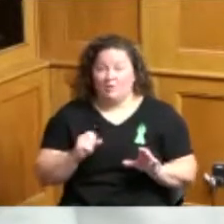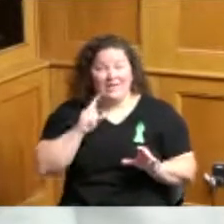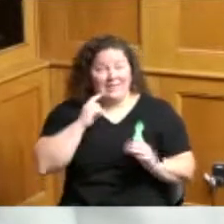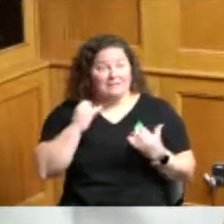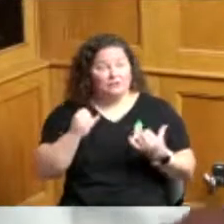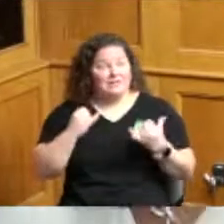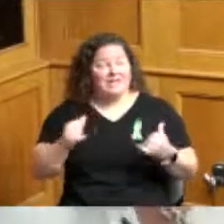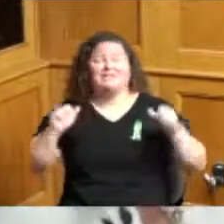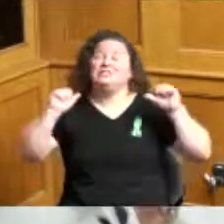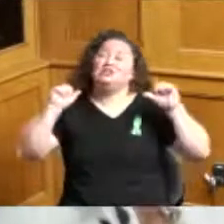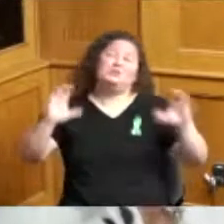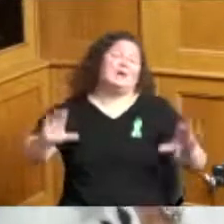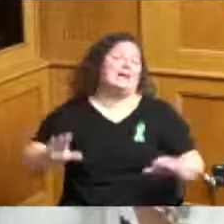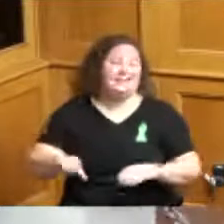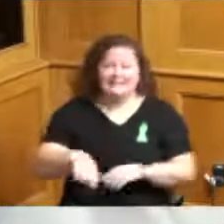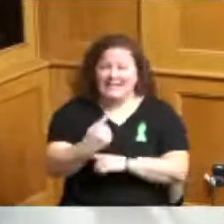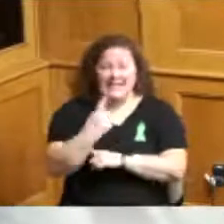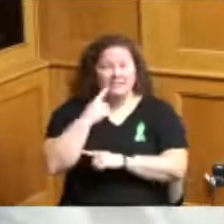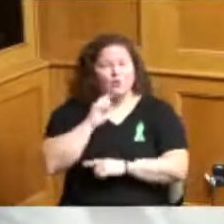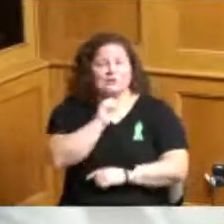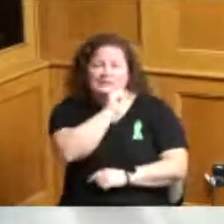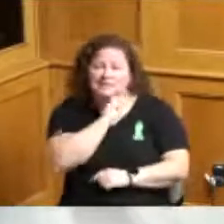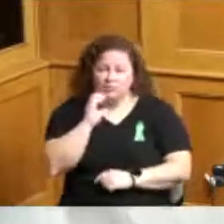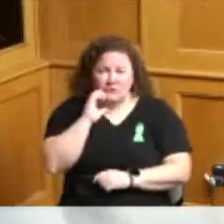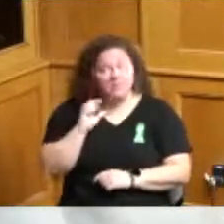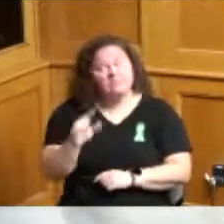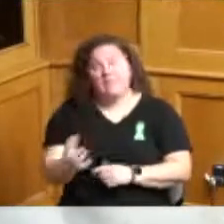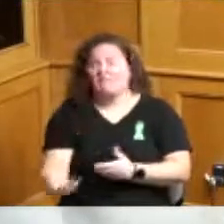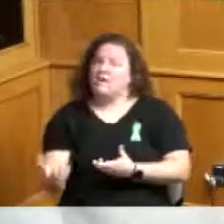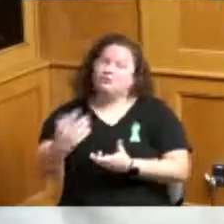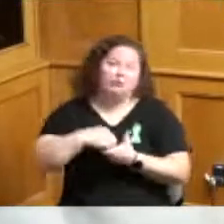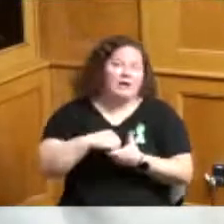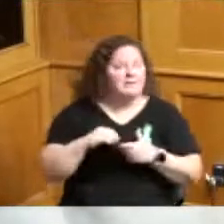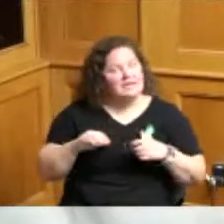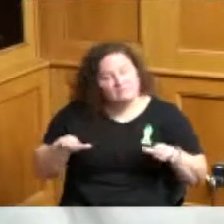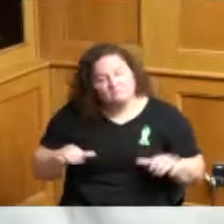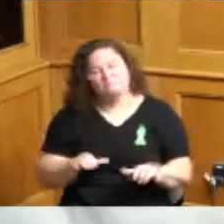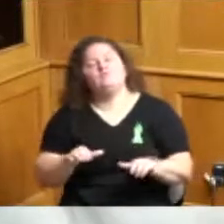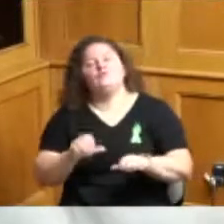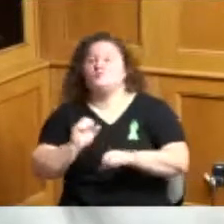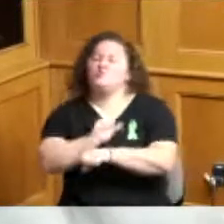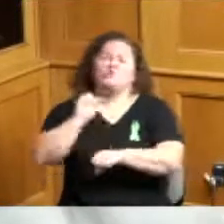they've contributed they've worked hard they've done their job and now they should be able to